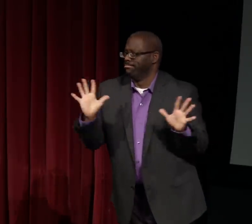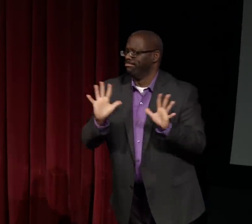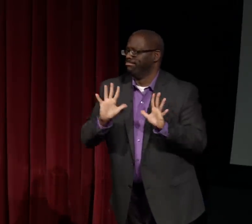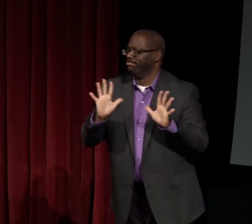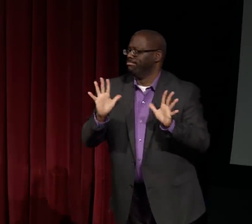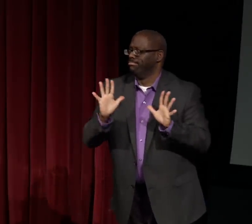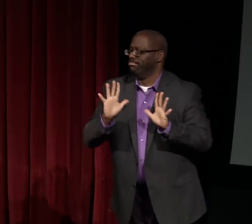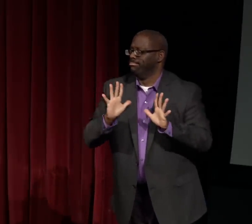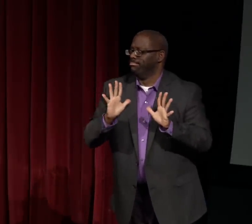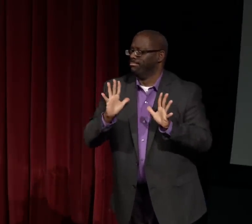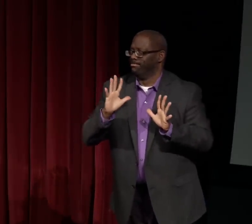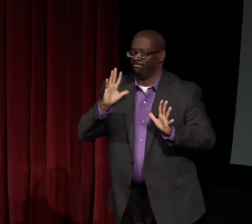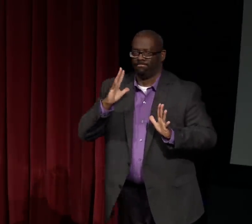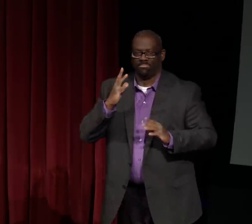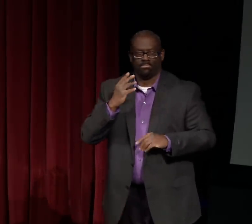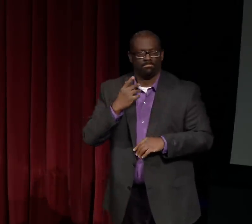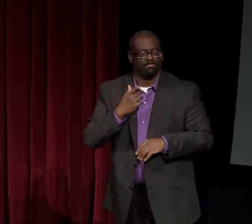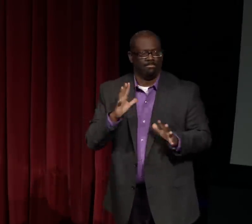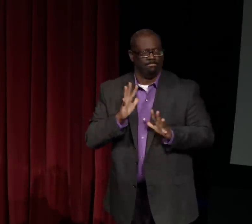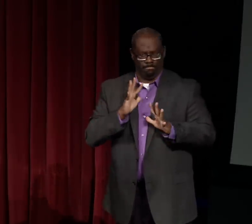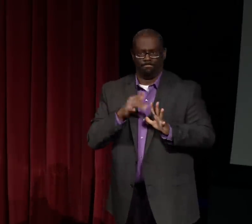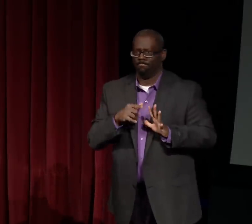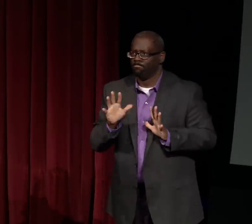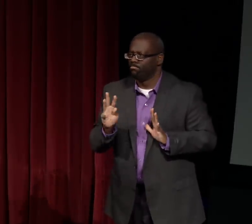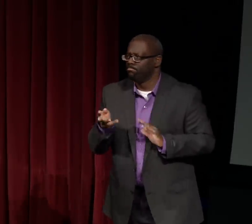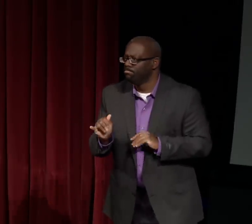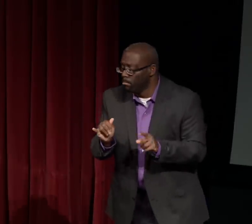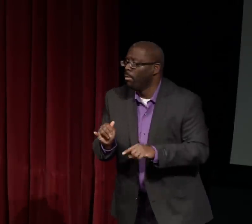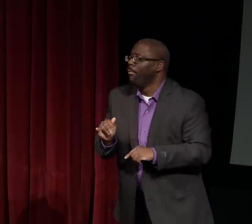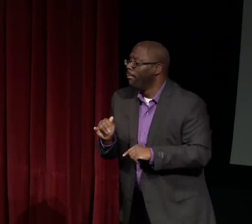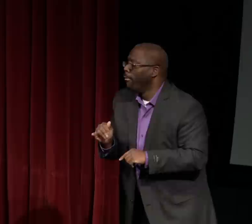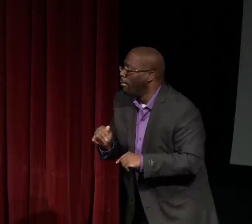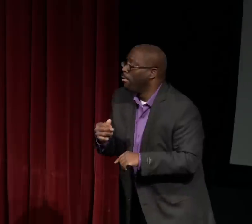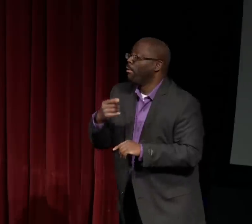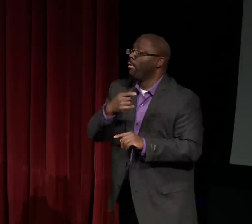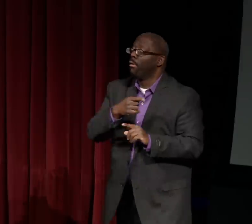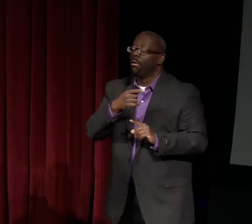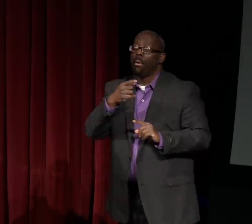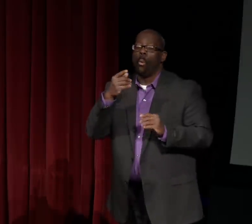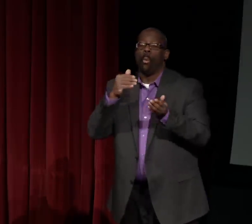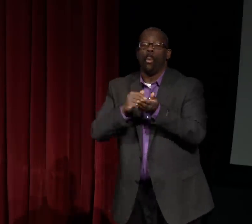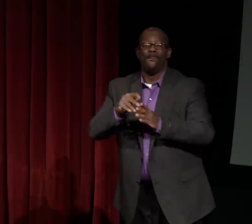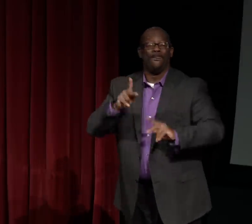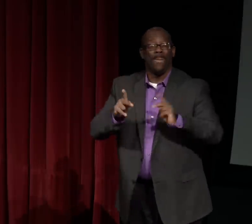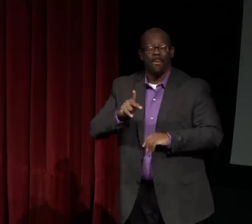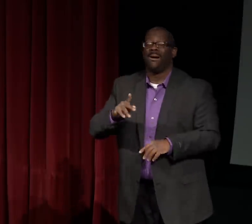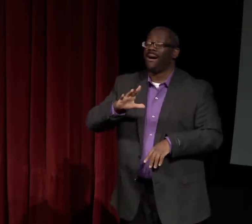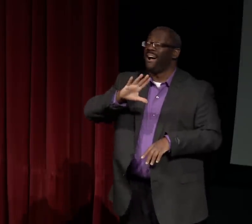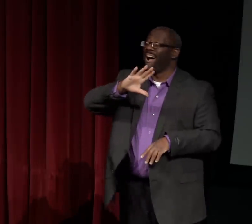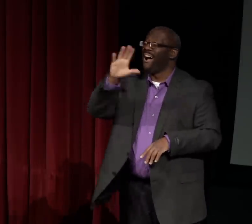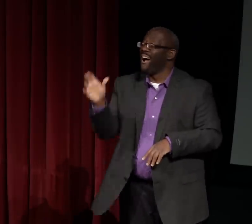took on that sign for Africa. Many years later, she realized she had made a mistake.